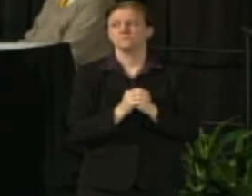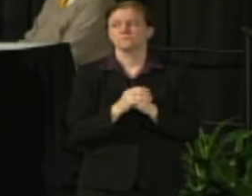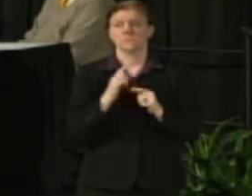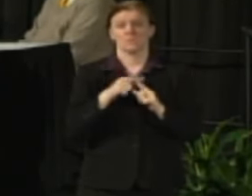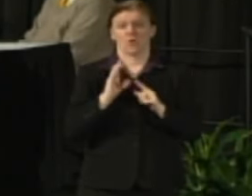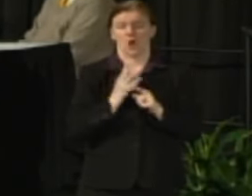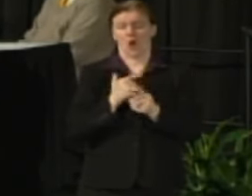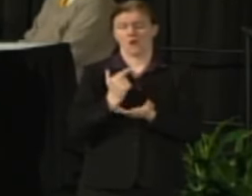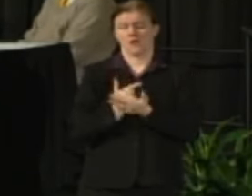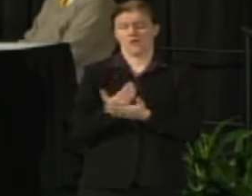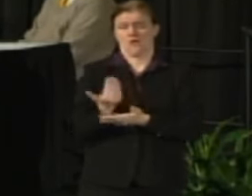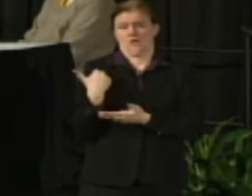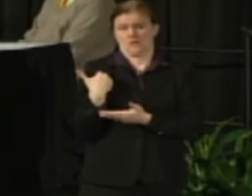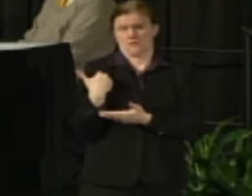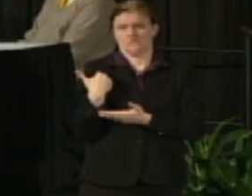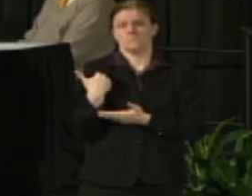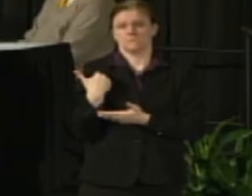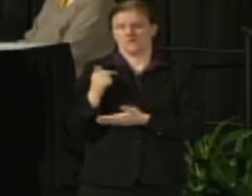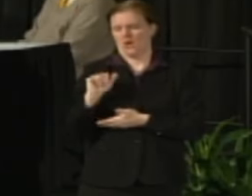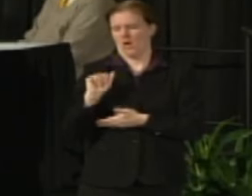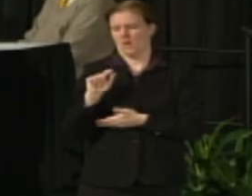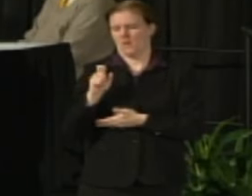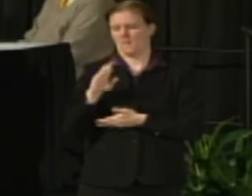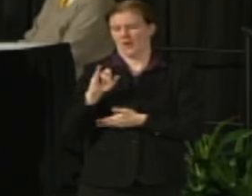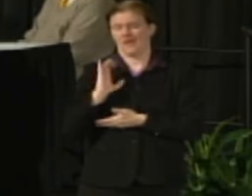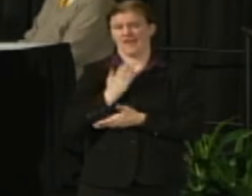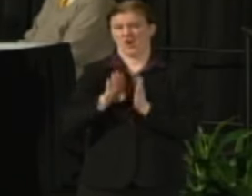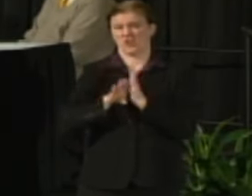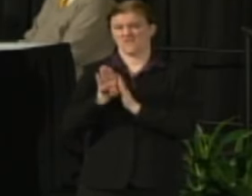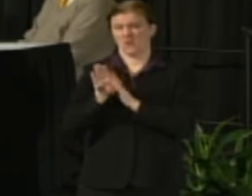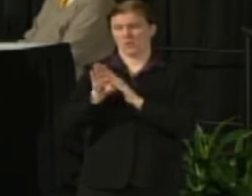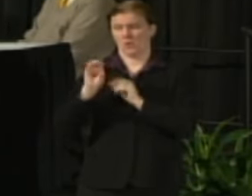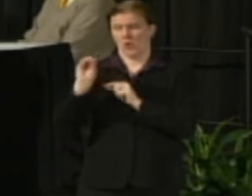and in our Development Offices, Development and Alumni Relations is on the frontline